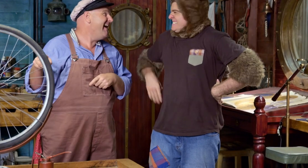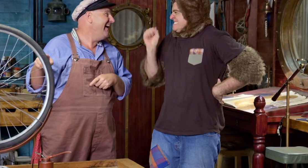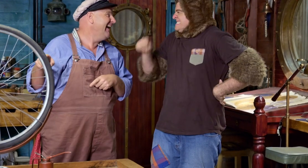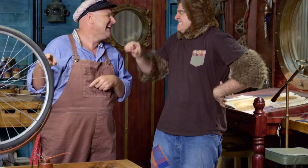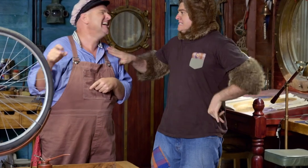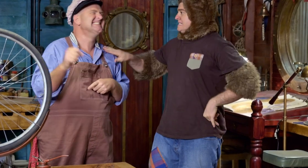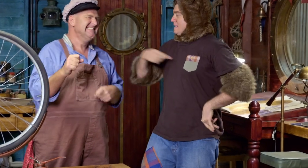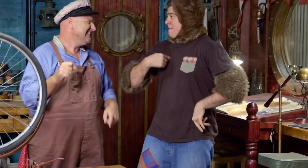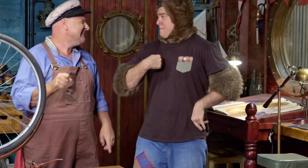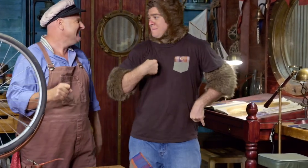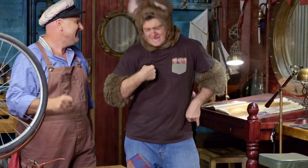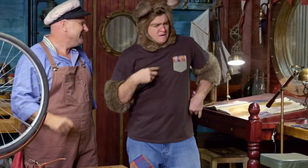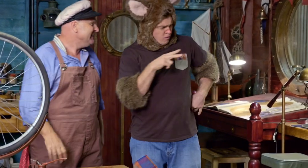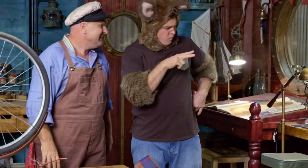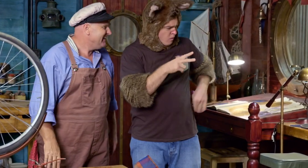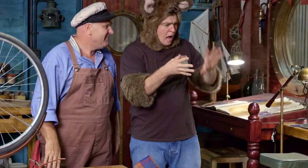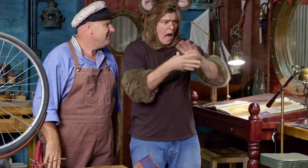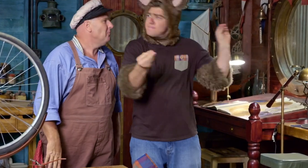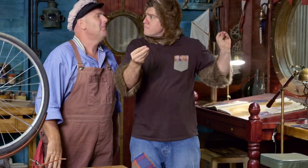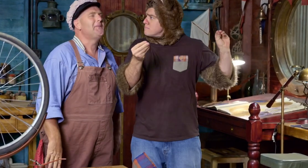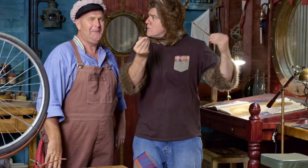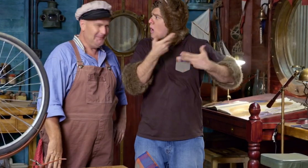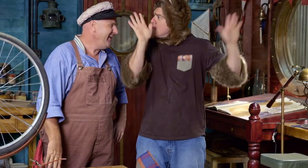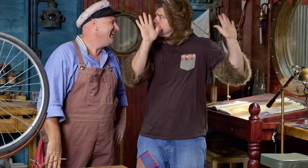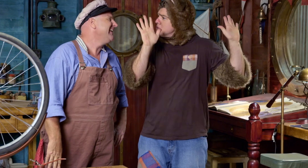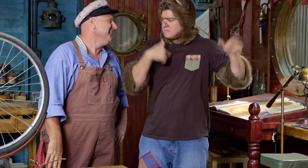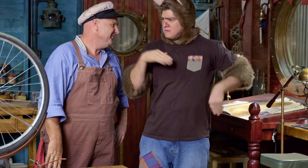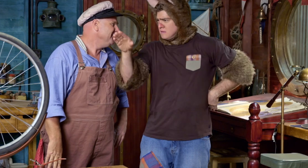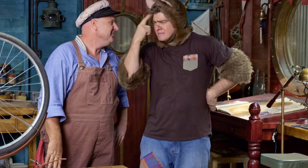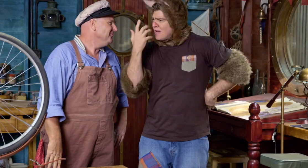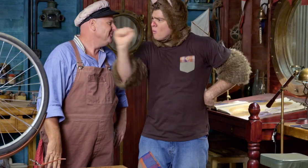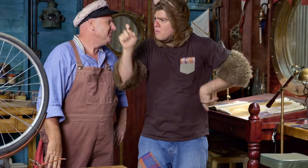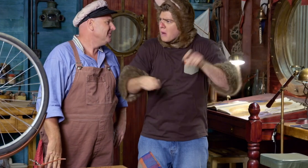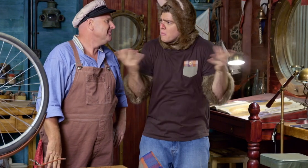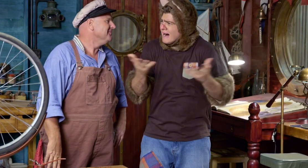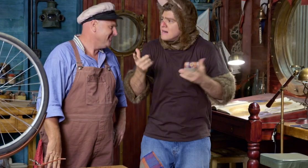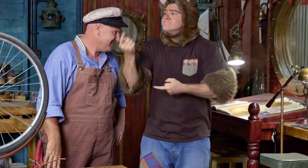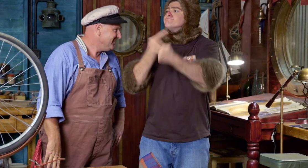Yep, she did. I noticed it was missing in the yard, so I asked Sally where her bike was,